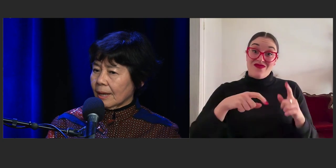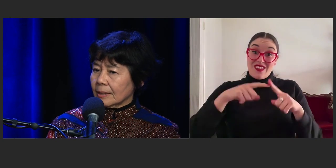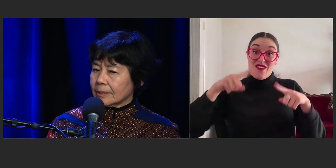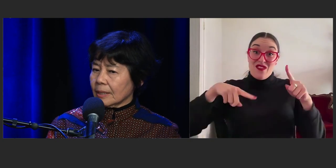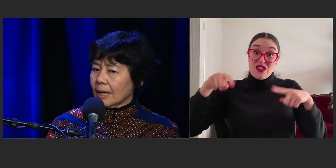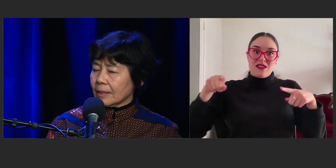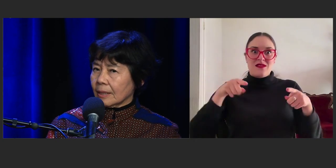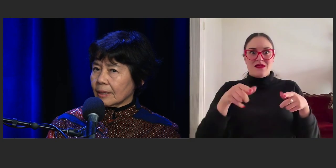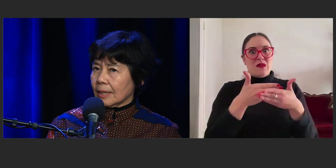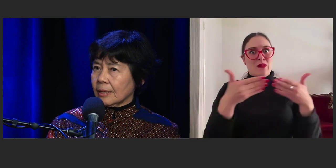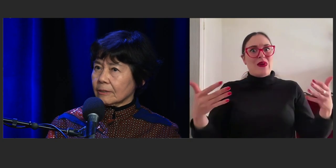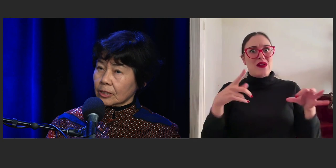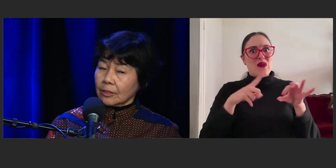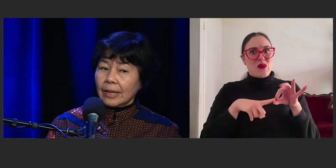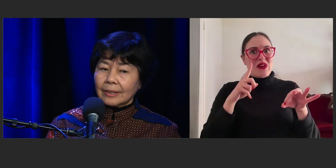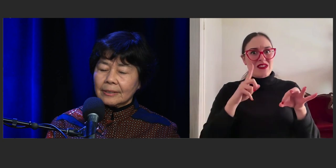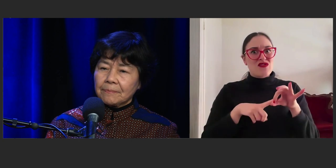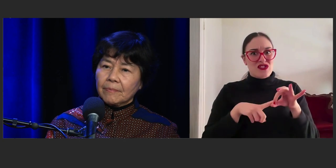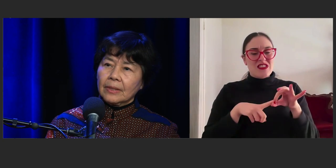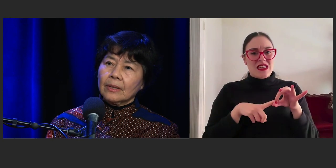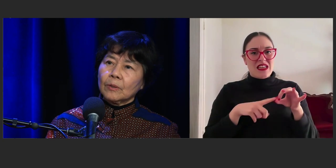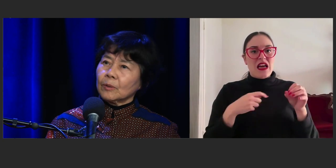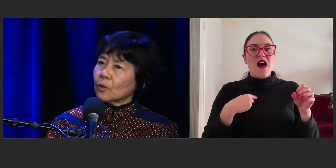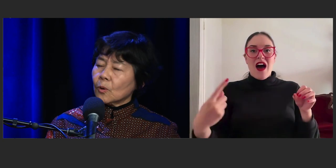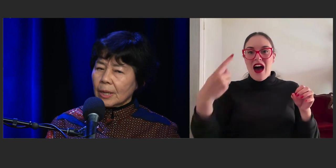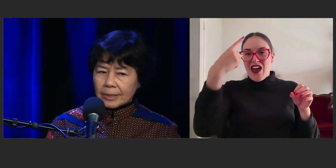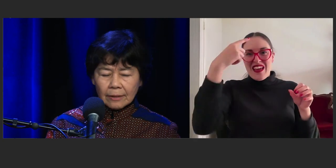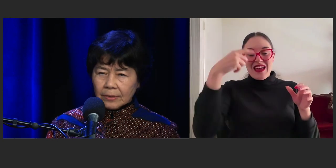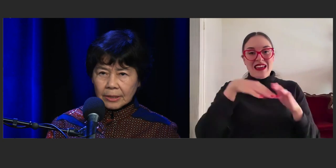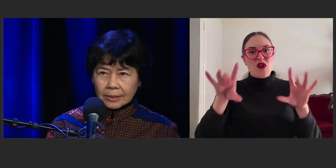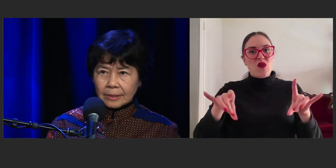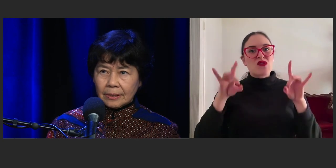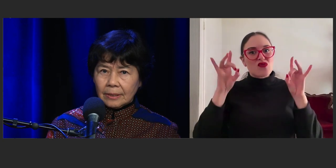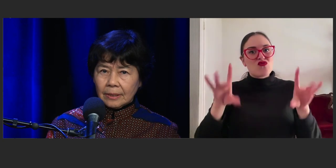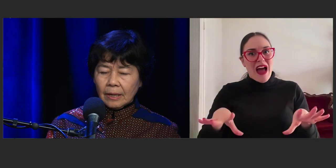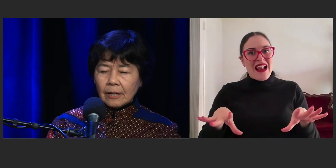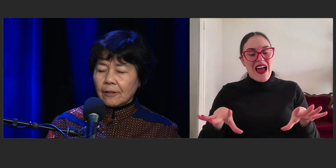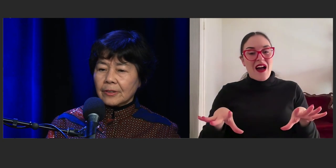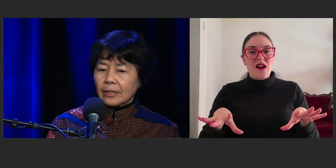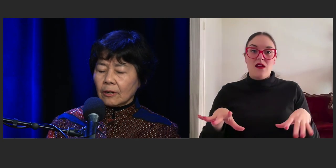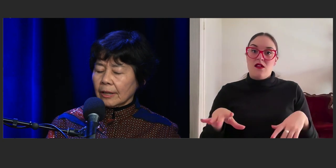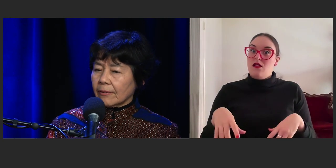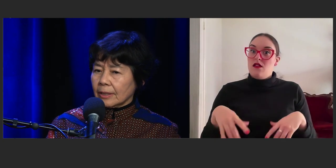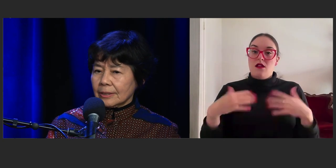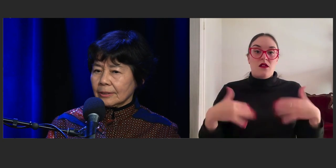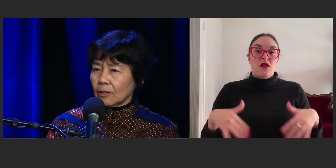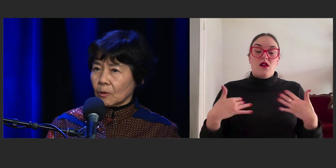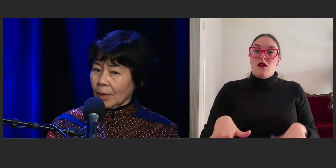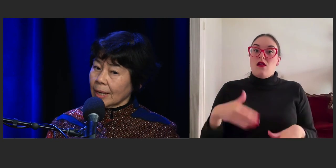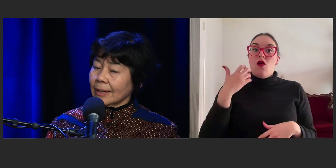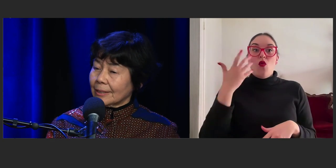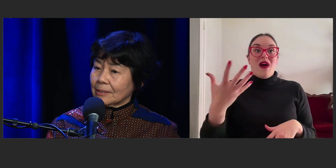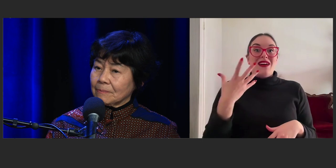and I think that in Australia we will always have this, I don't think it'll ever go away,